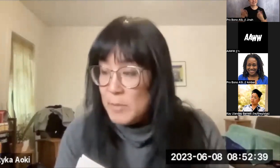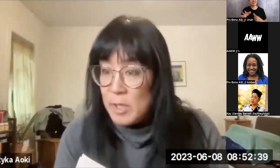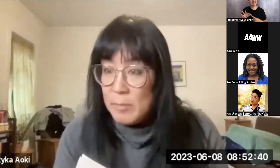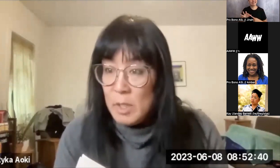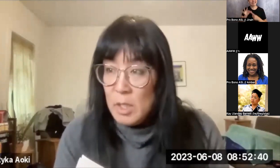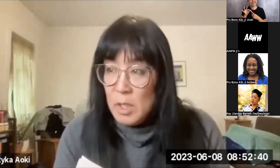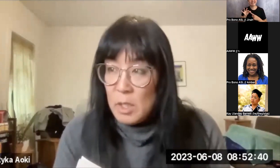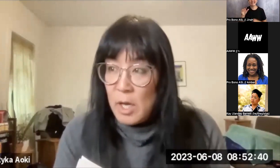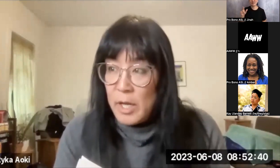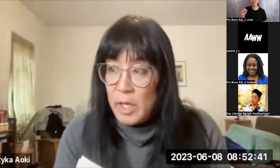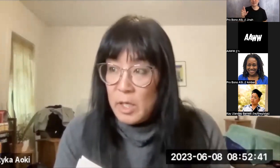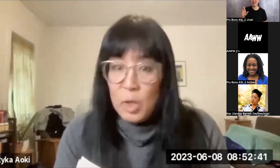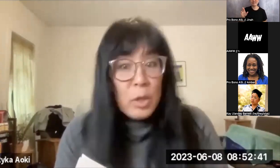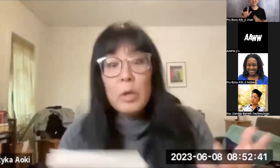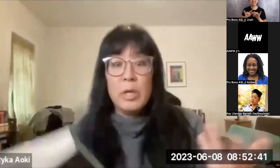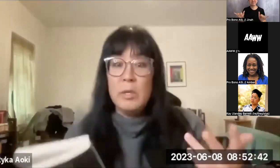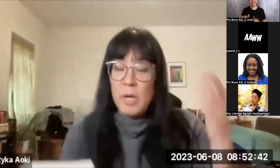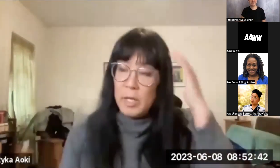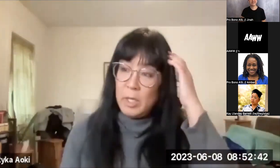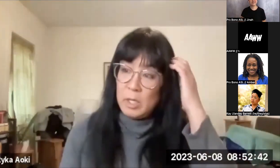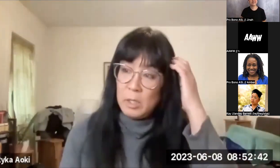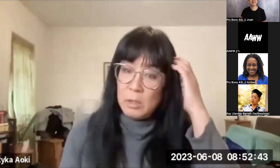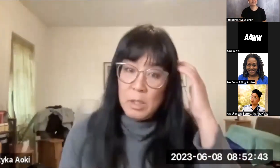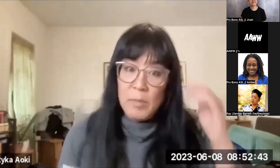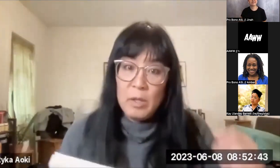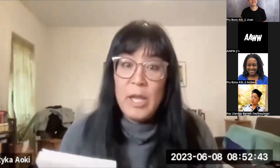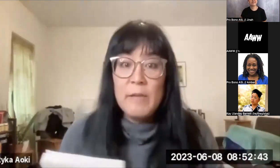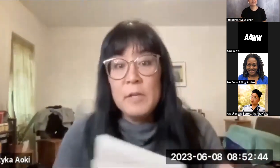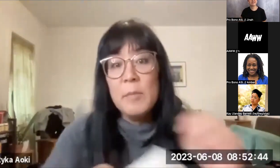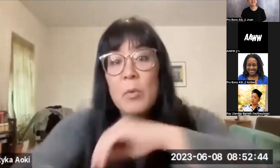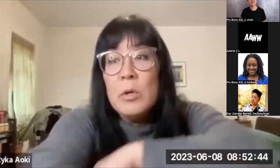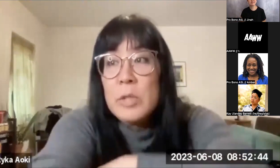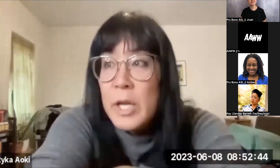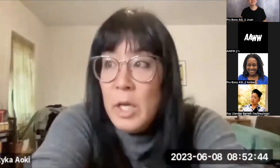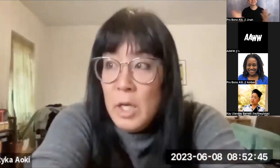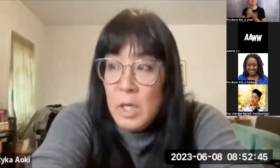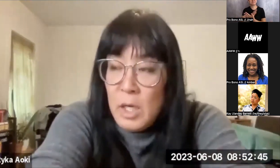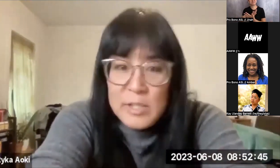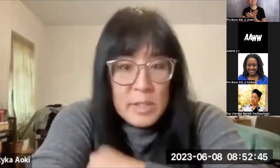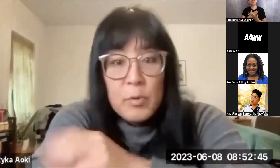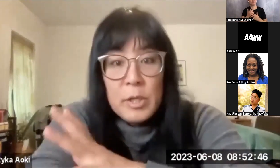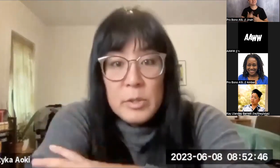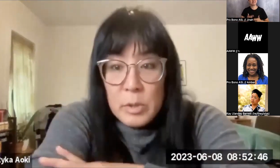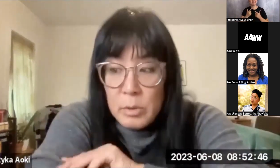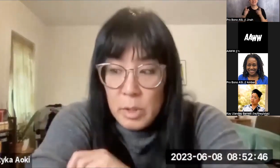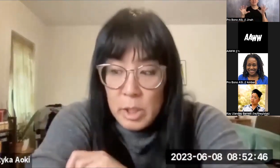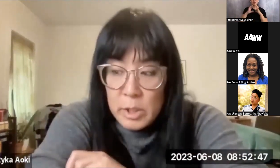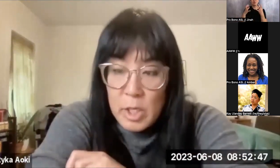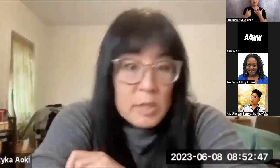same time. Earlier in my in my life and in my world, I had to separate the two. I talked